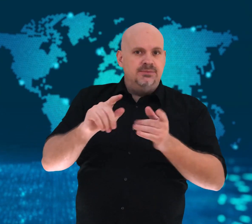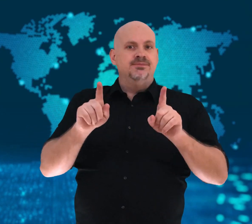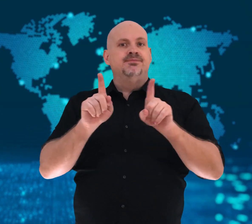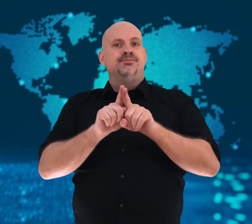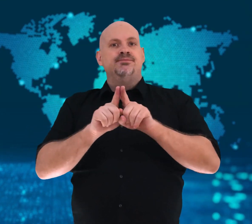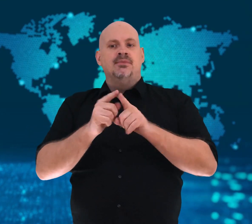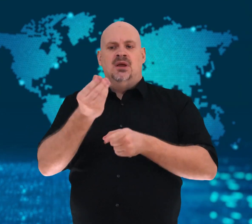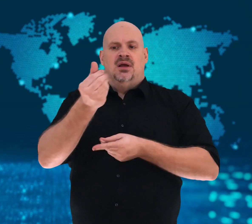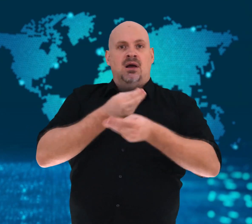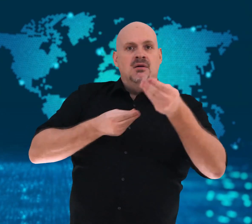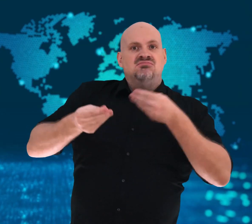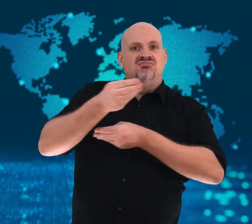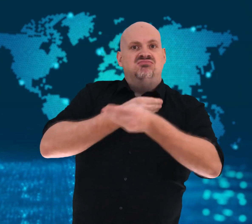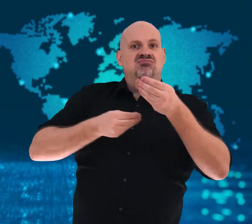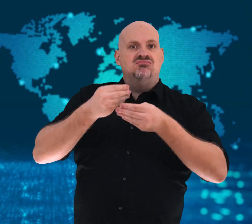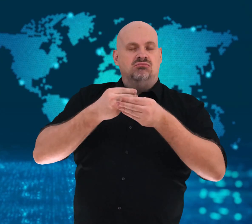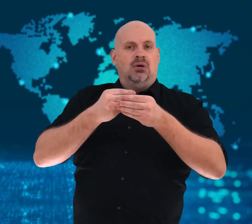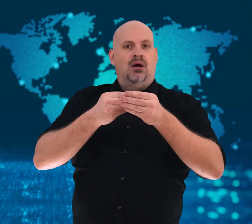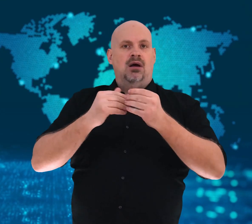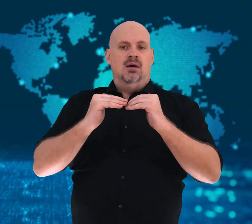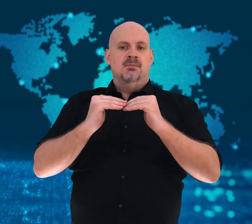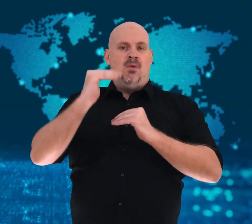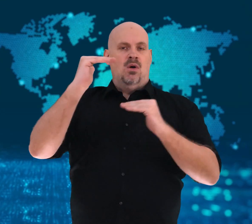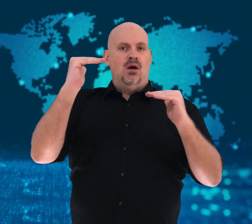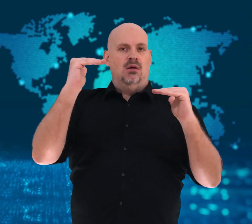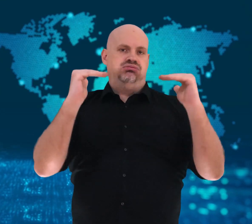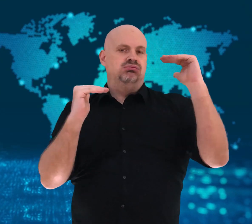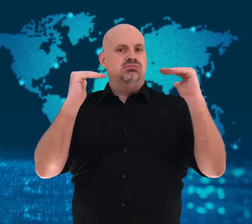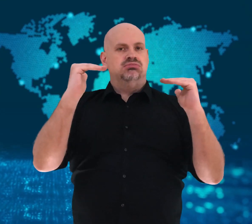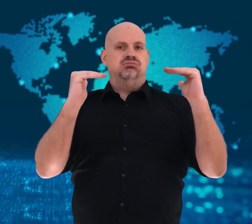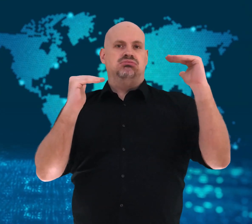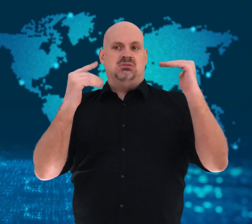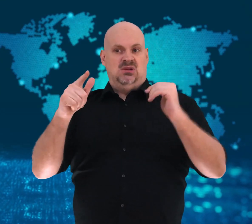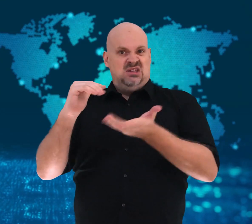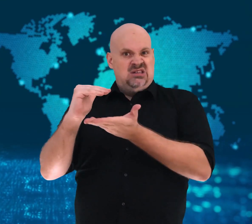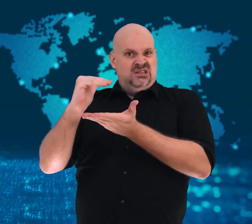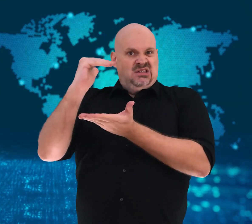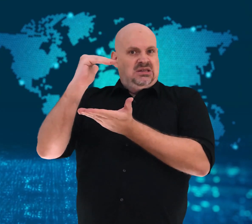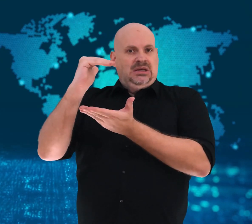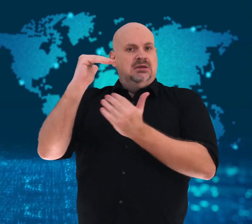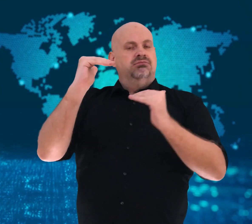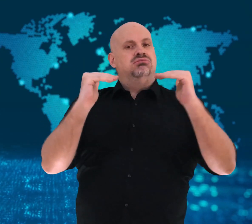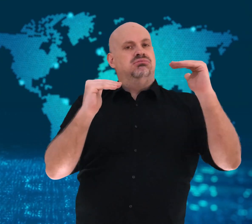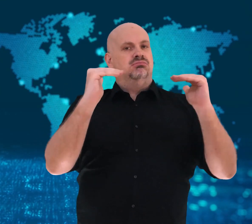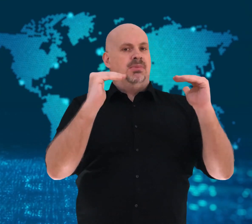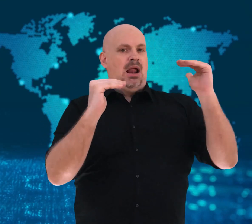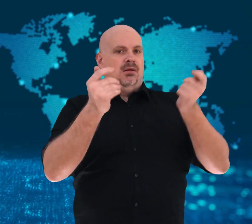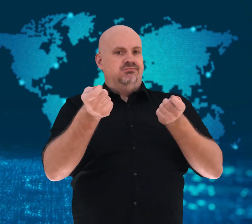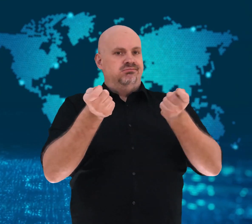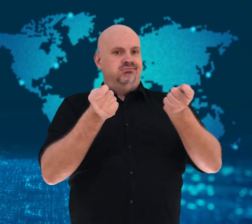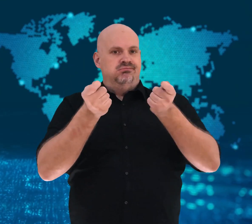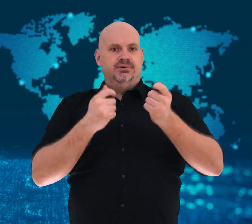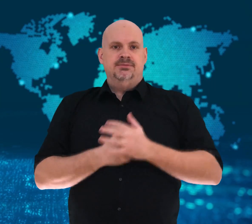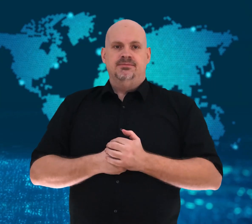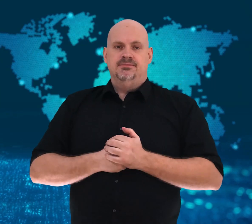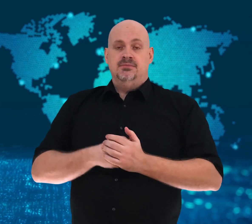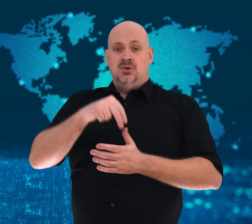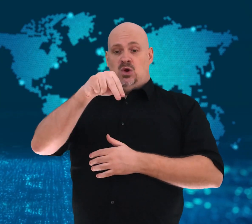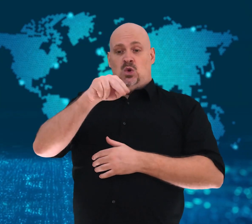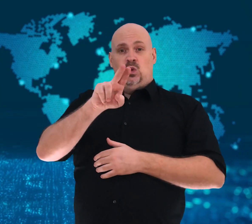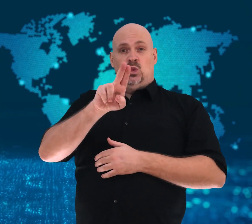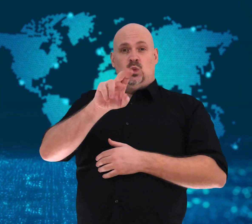The new city, Nusantara, will cover 180,000